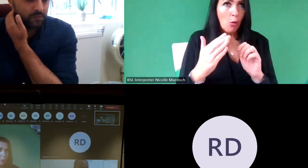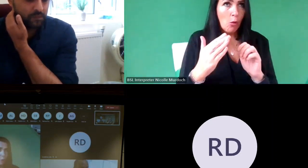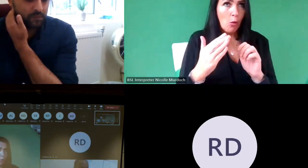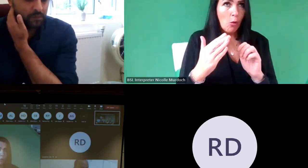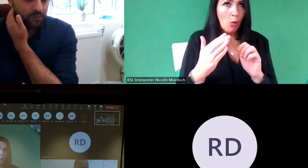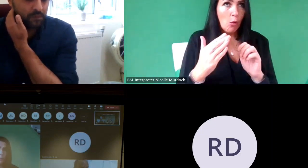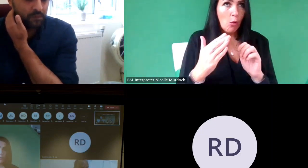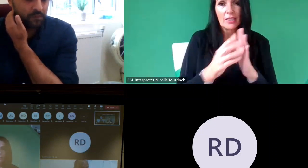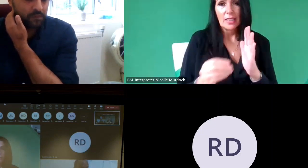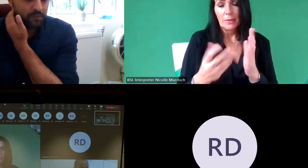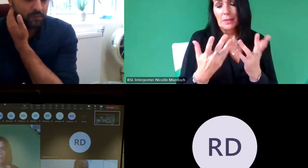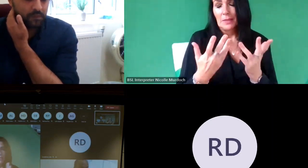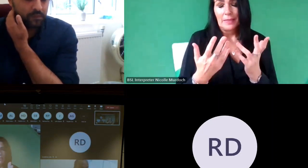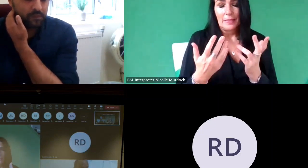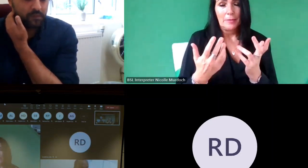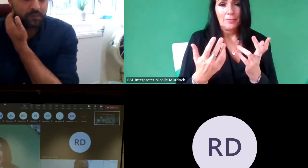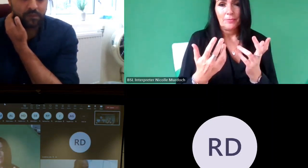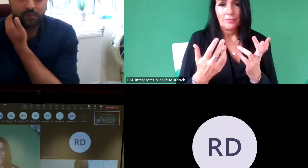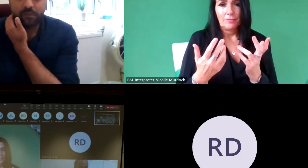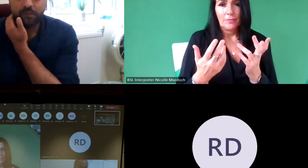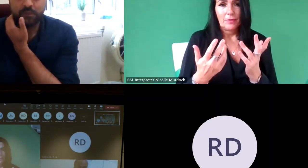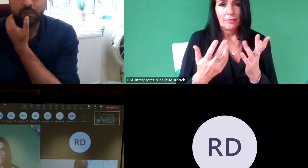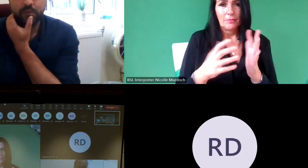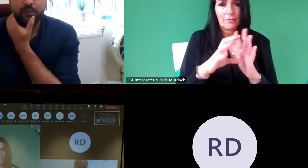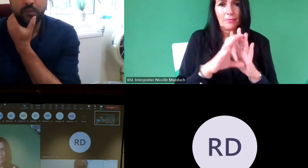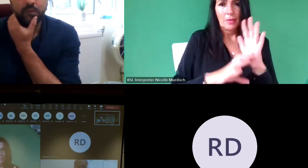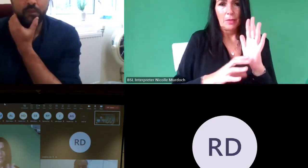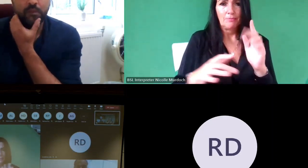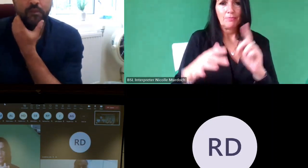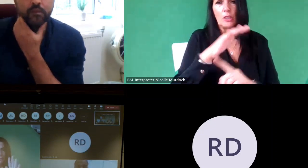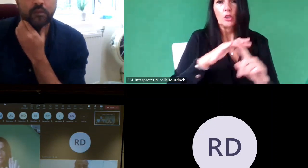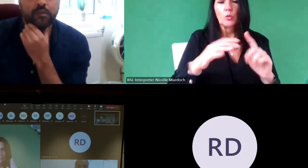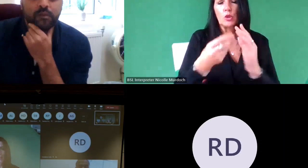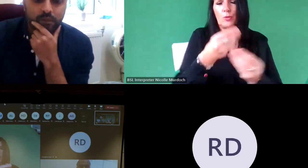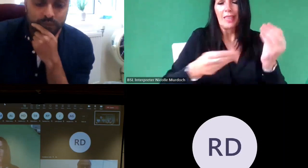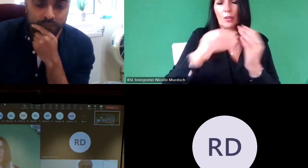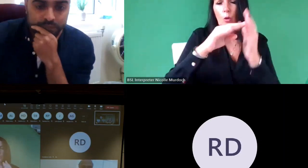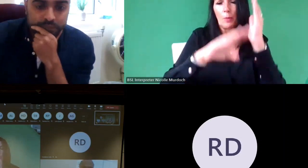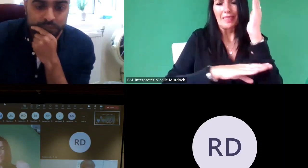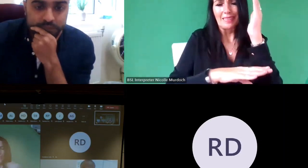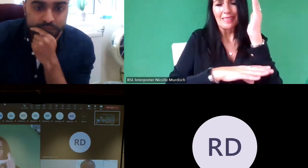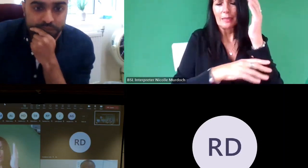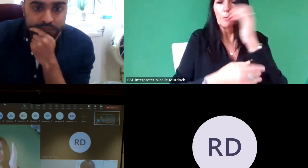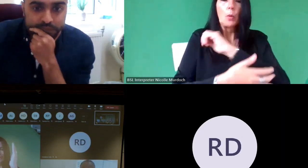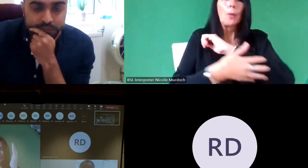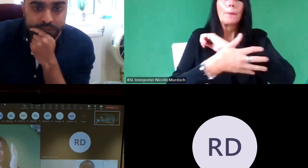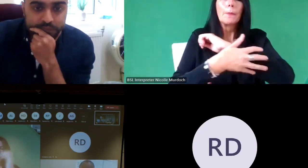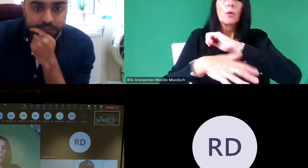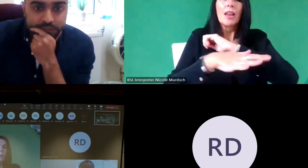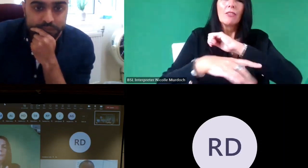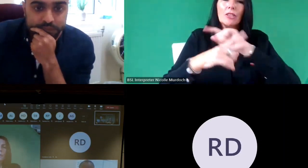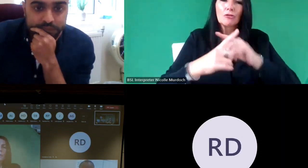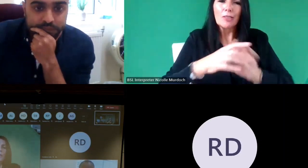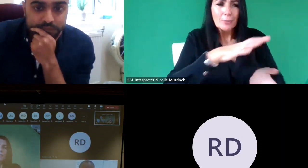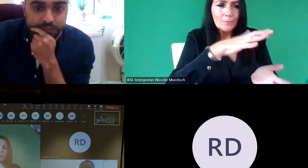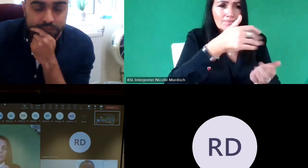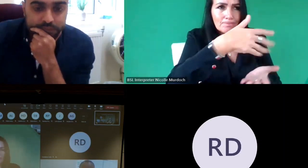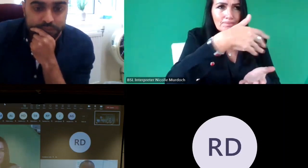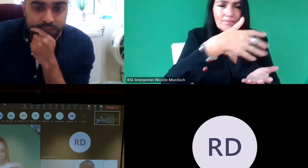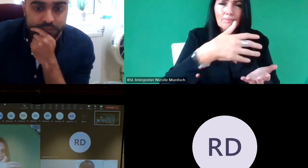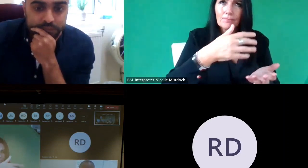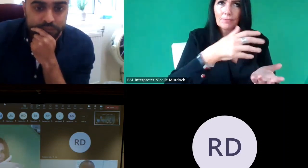um generally you know classes or economic um side of things to for them to believe that their story